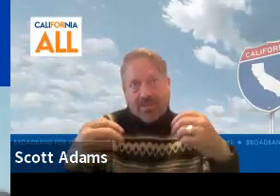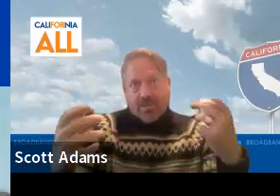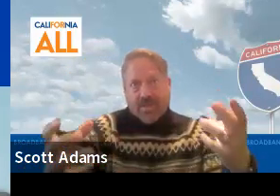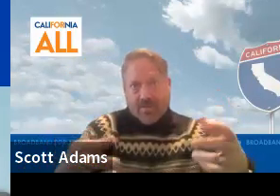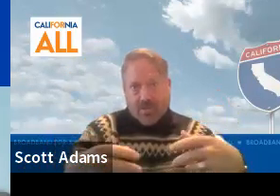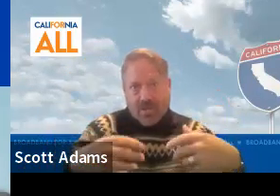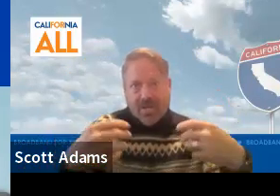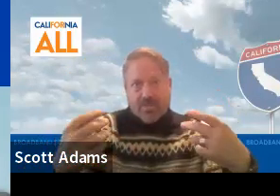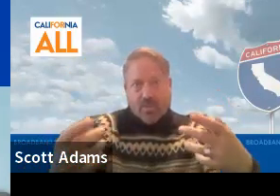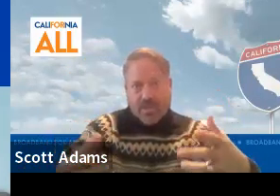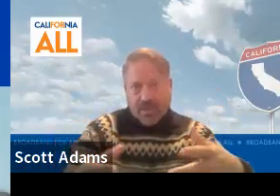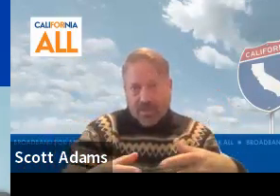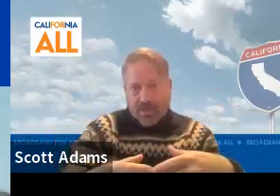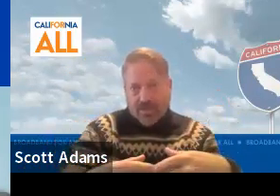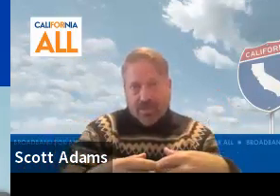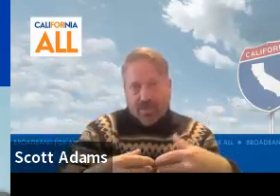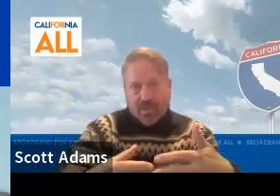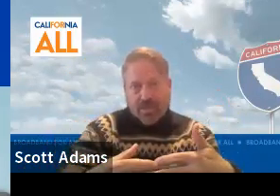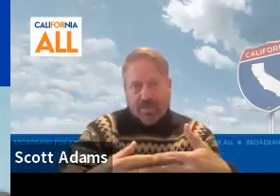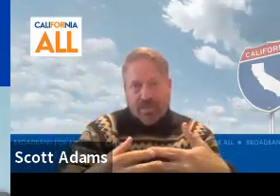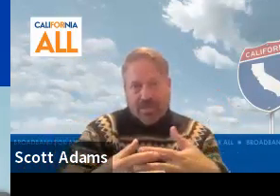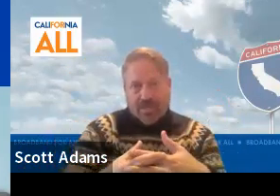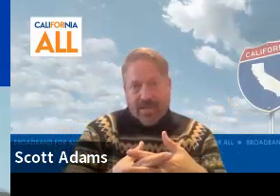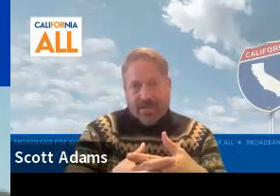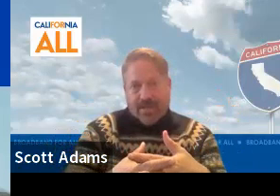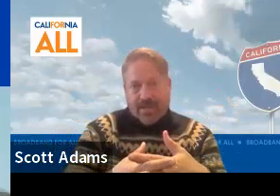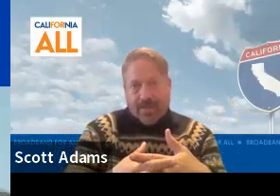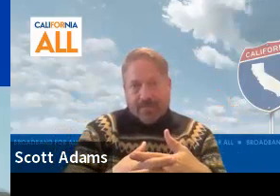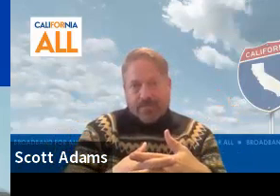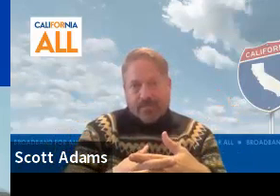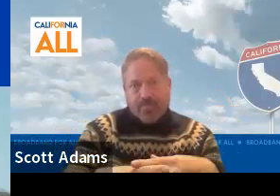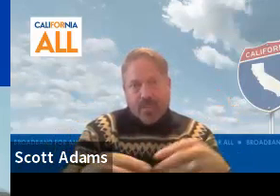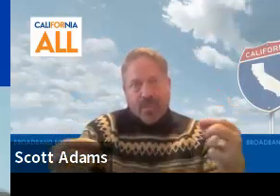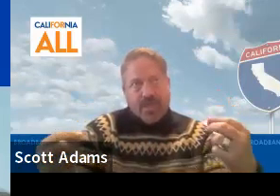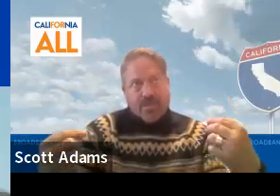to applying for jobs and working on an adobe and things like that.